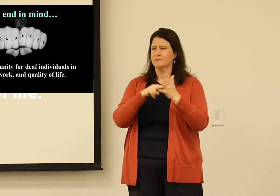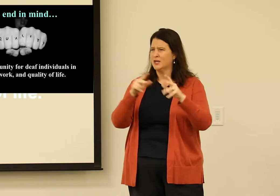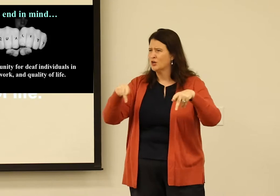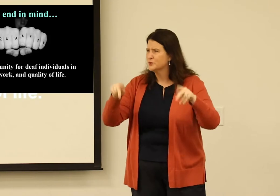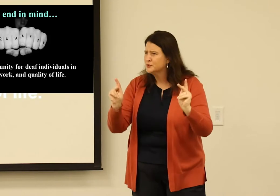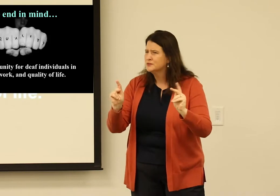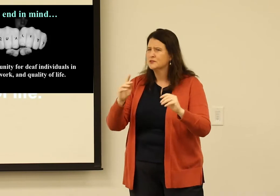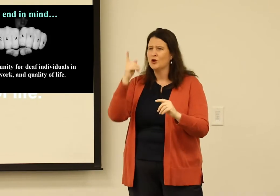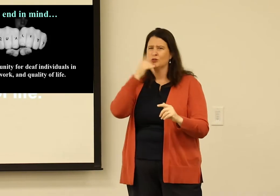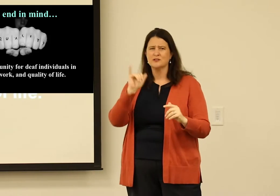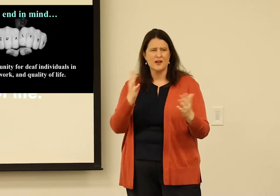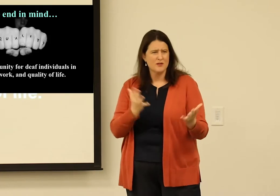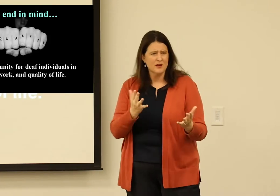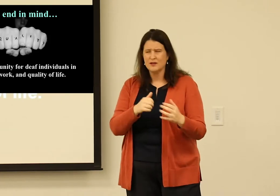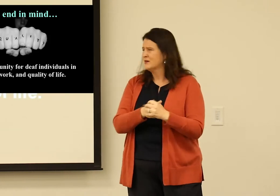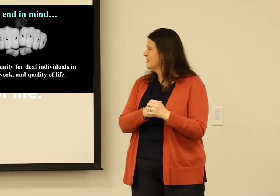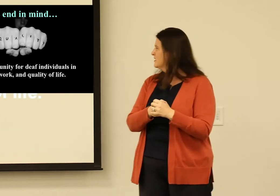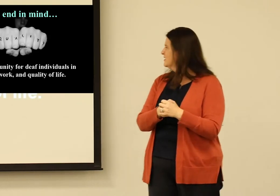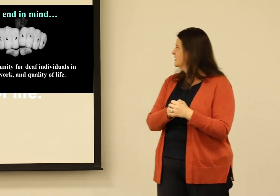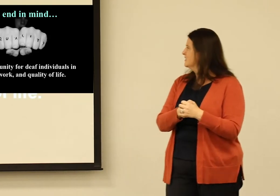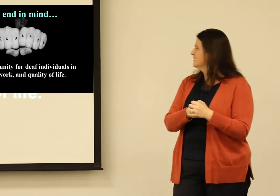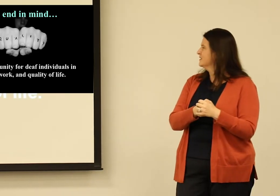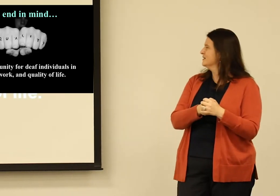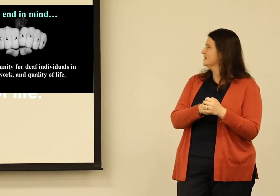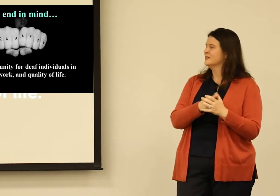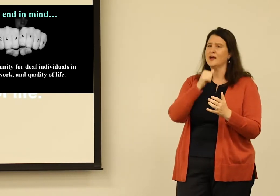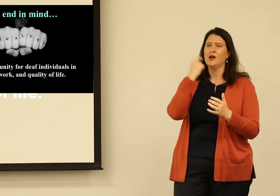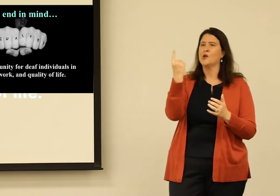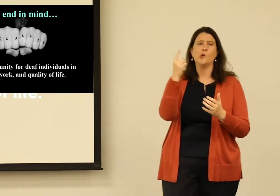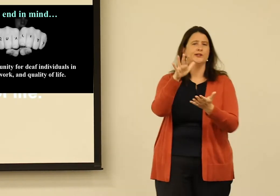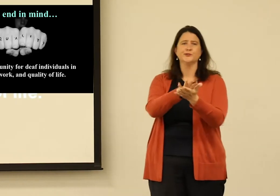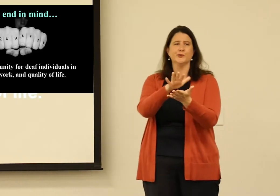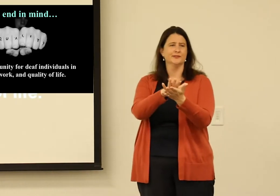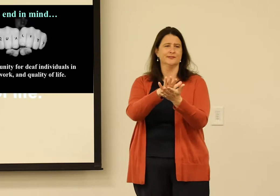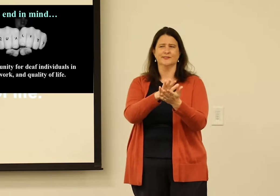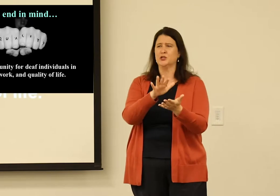And equal opportunity. And what do we mean when we say opportunity? What does that look like?